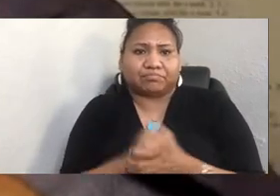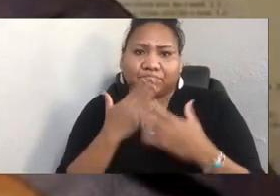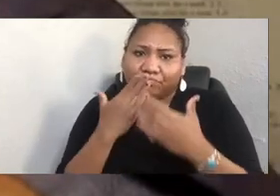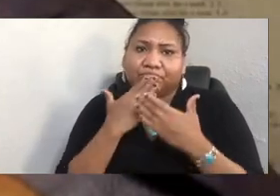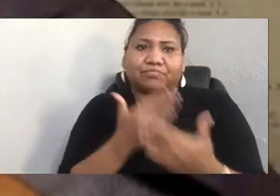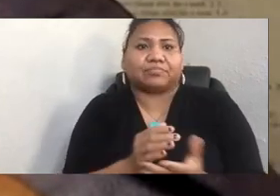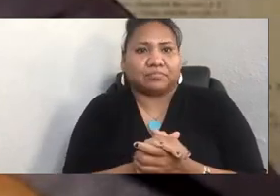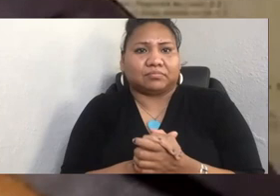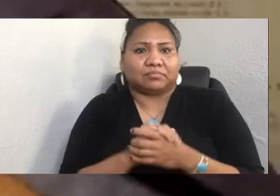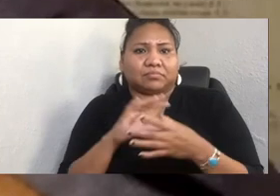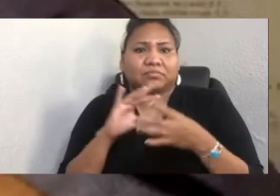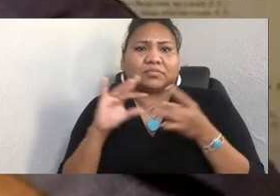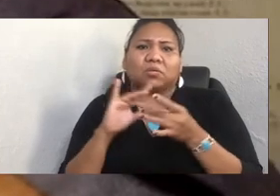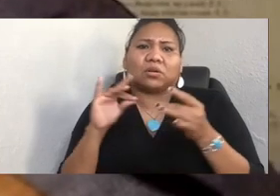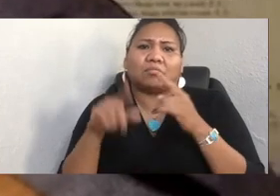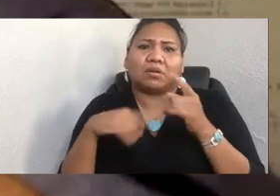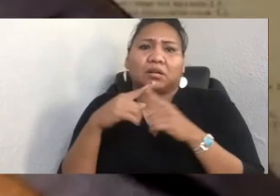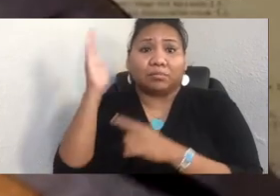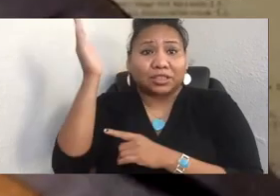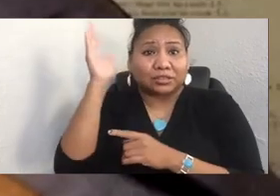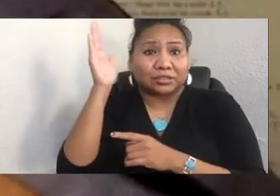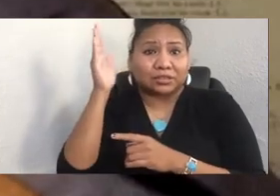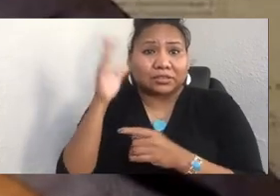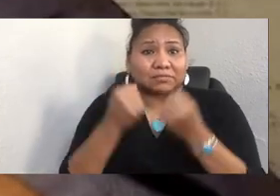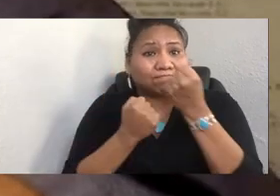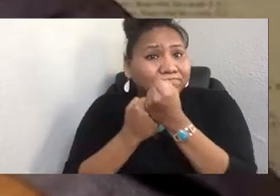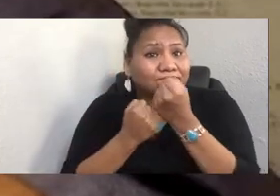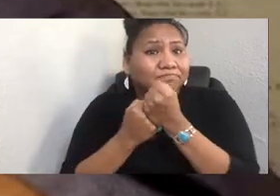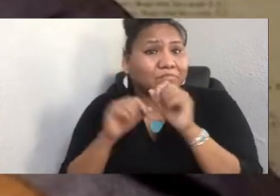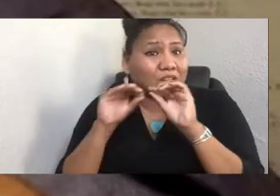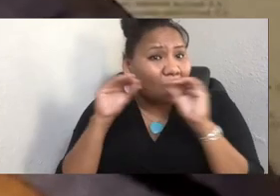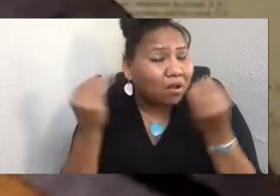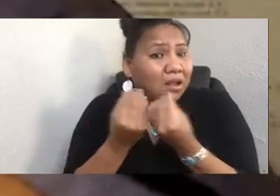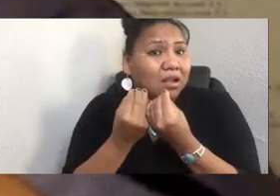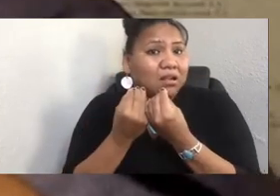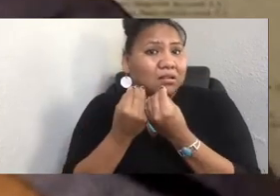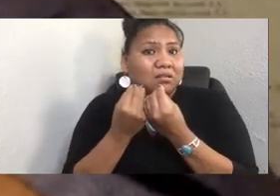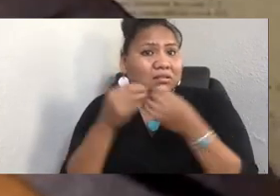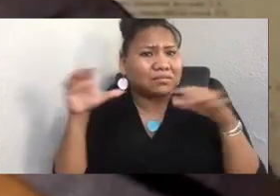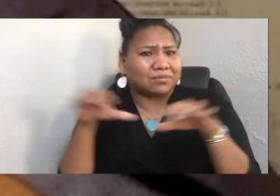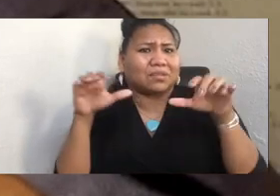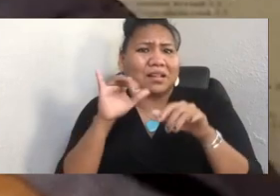about supporting organizations that are doing this work, and there was a question about what organizations would